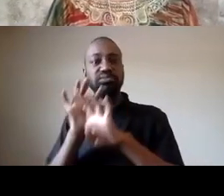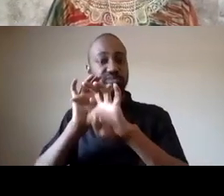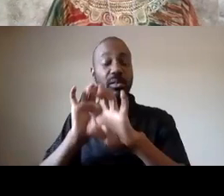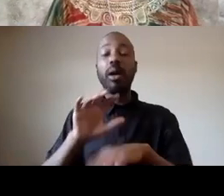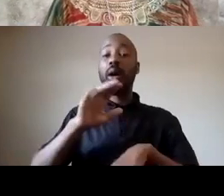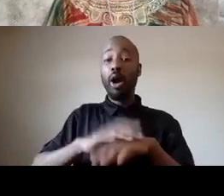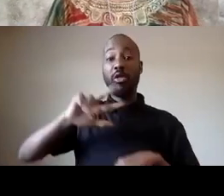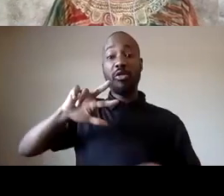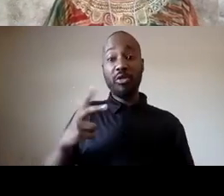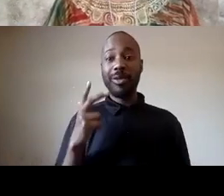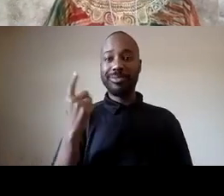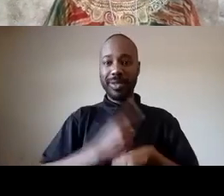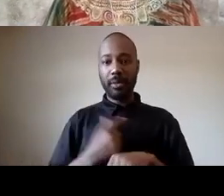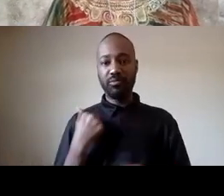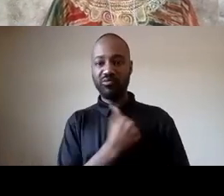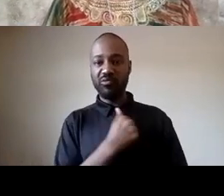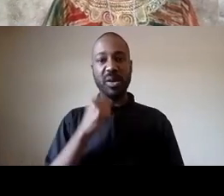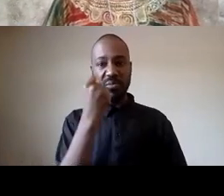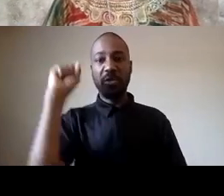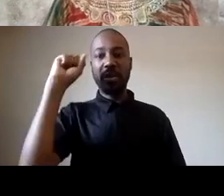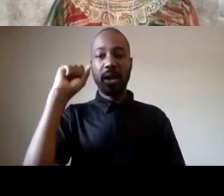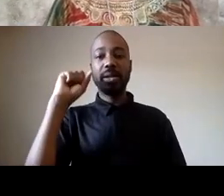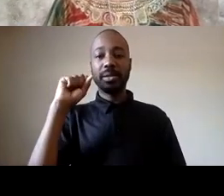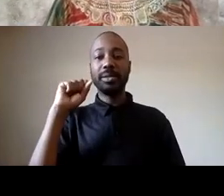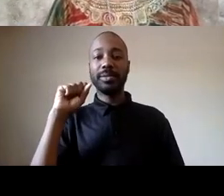called together by one of my dearest sisters on the